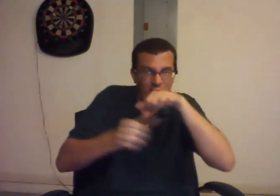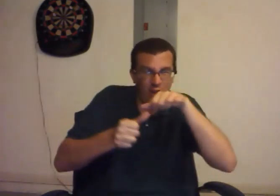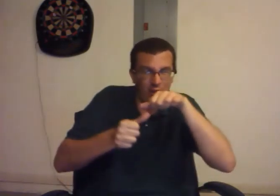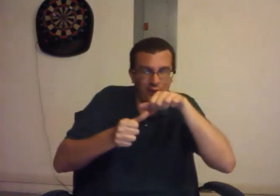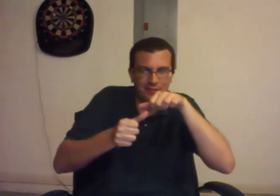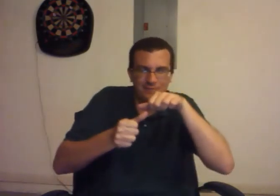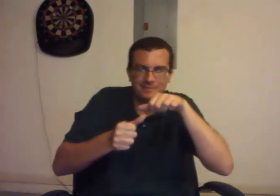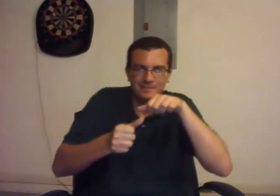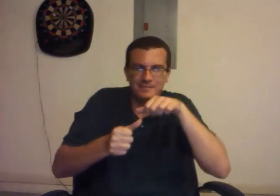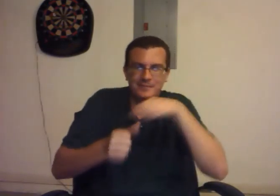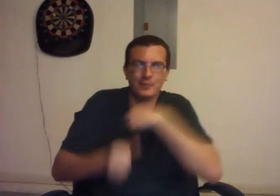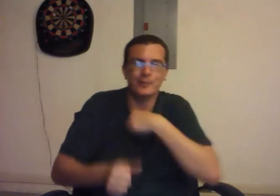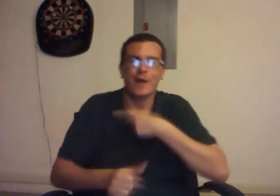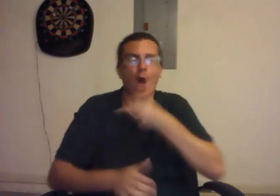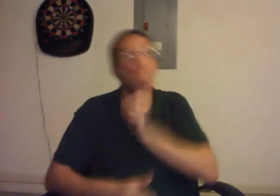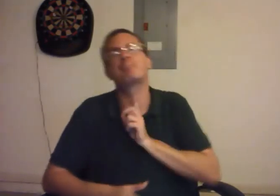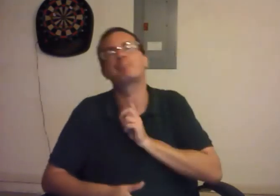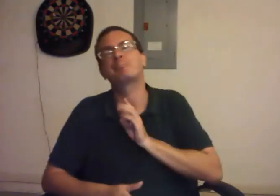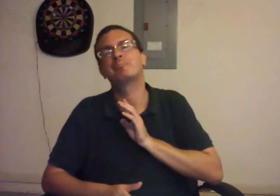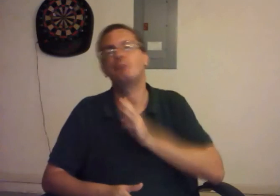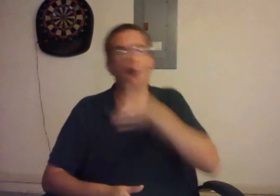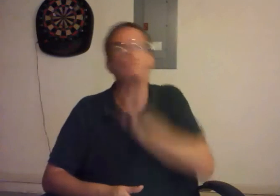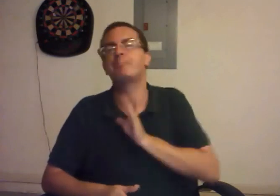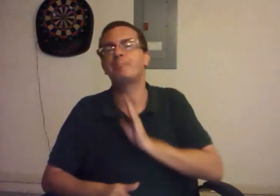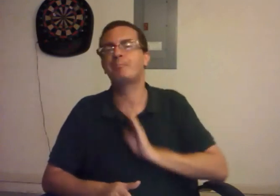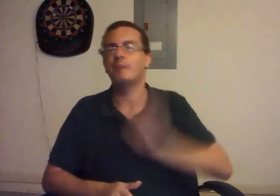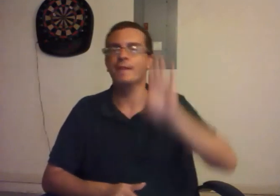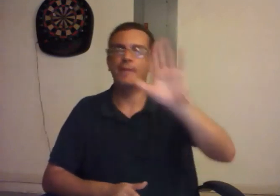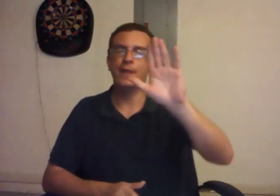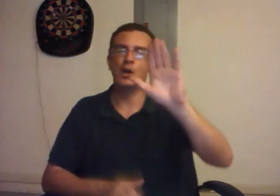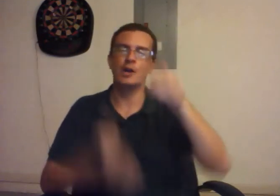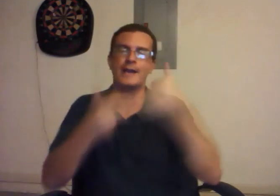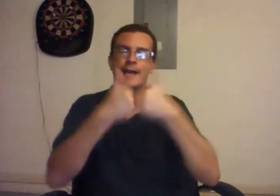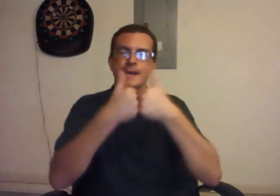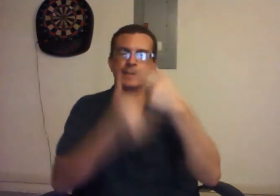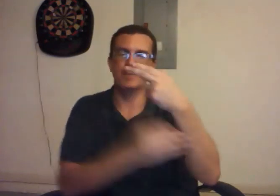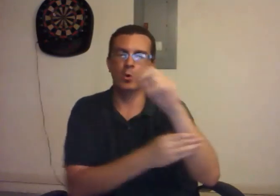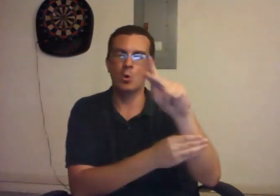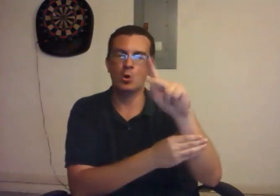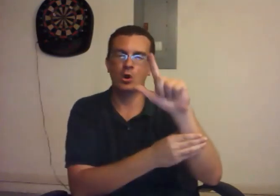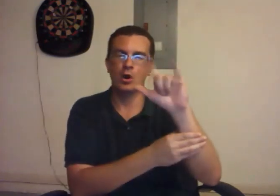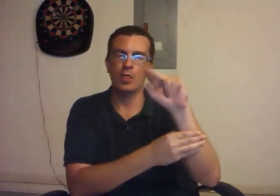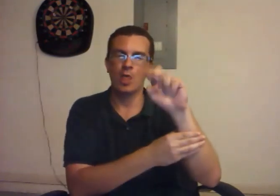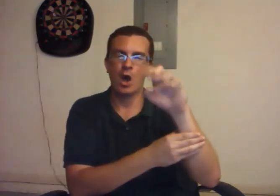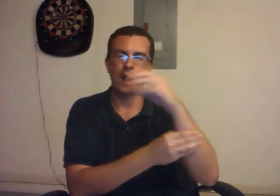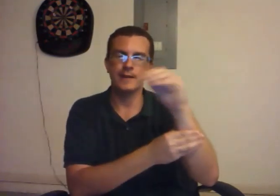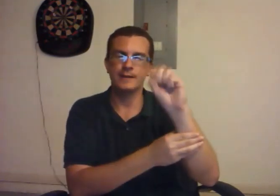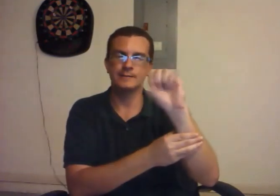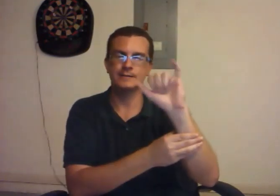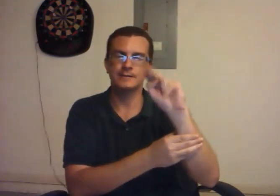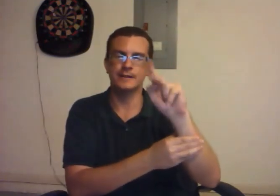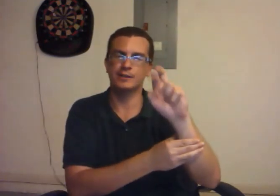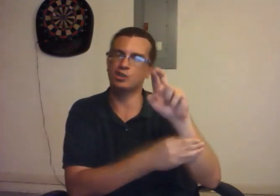We swallowed, SWALLOWED their game, hook line and sinker.